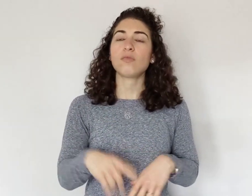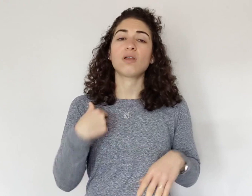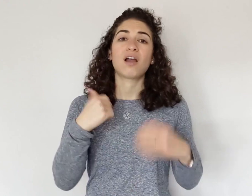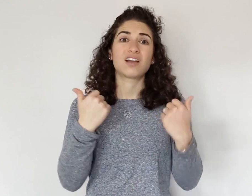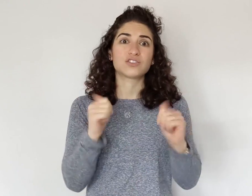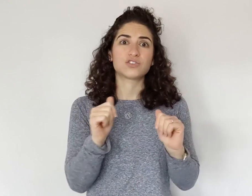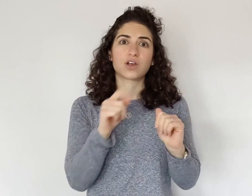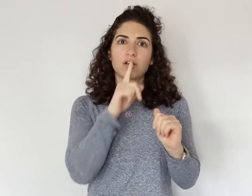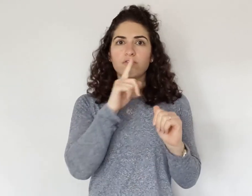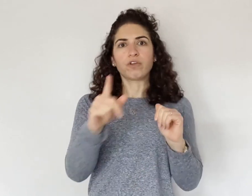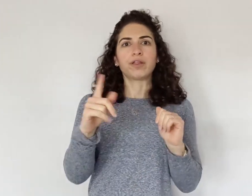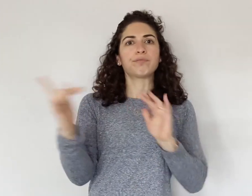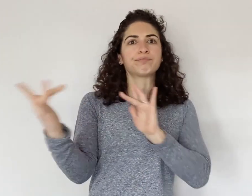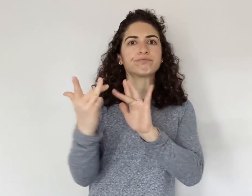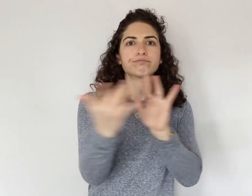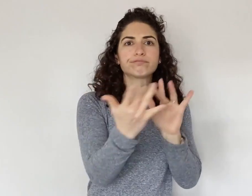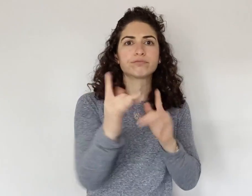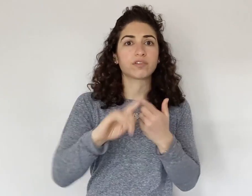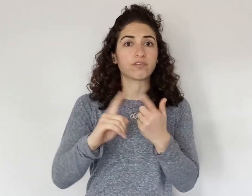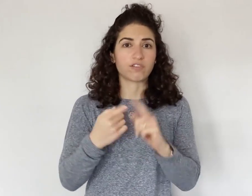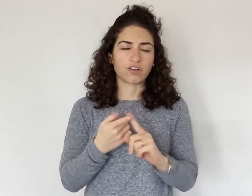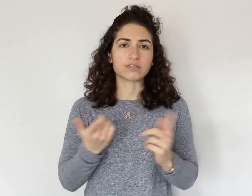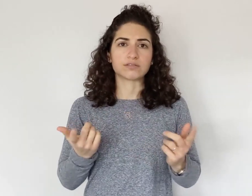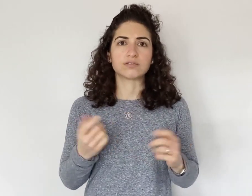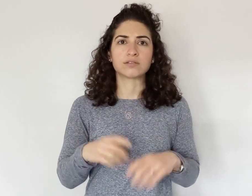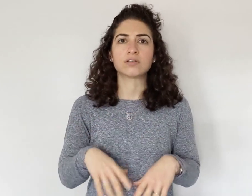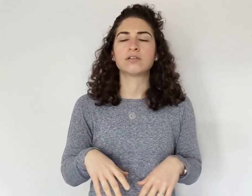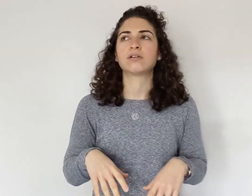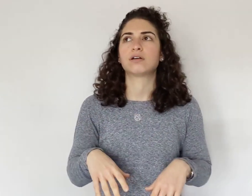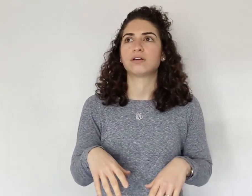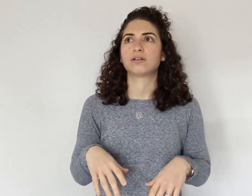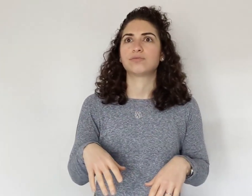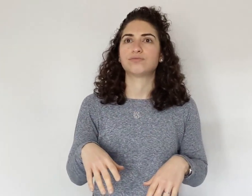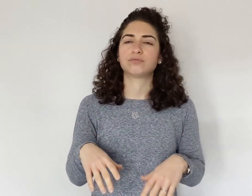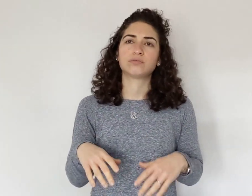I try to really get in touch with friends.